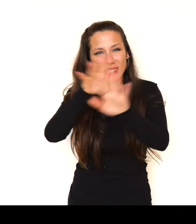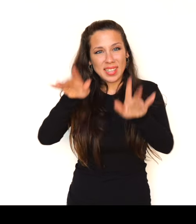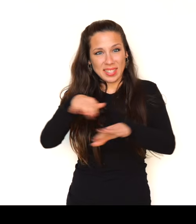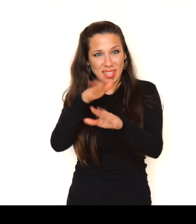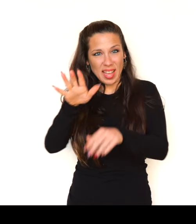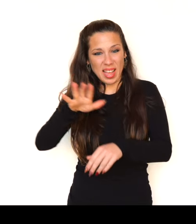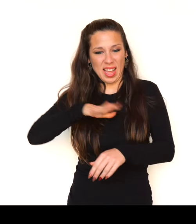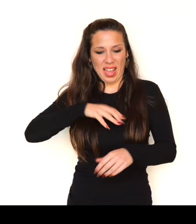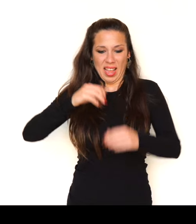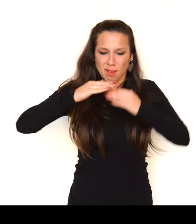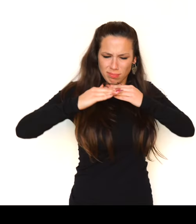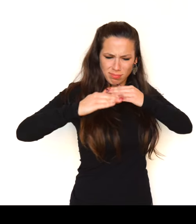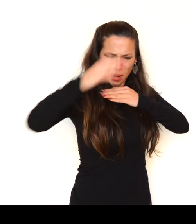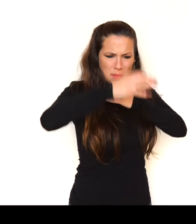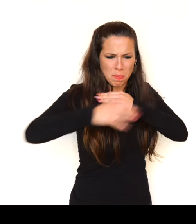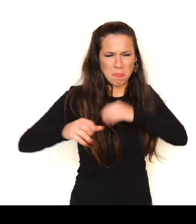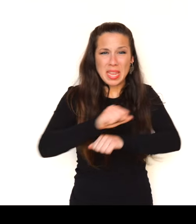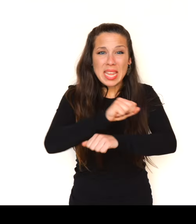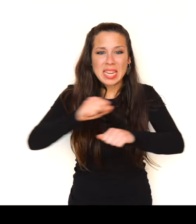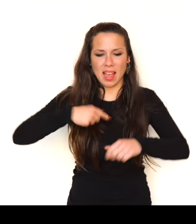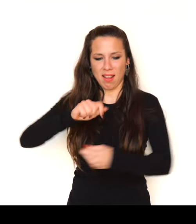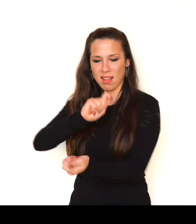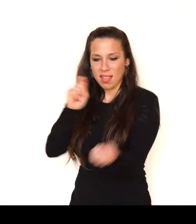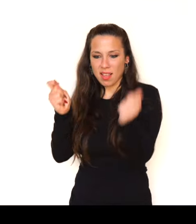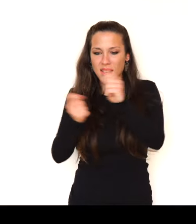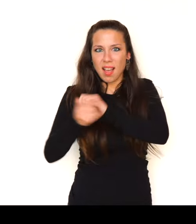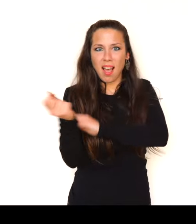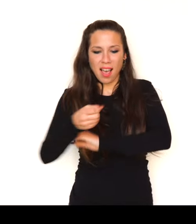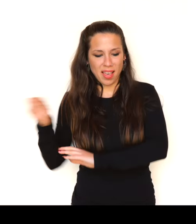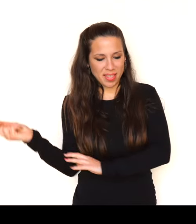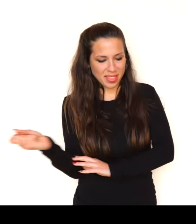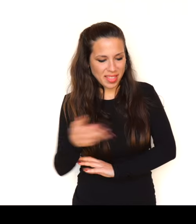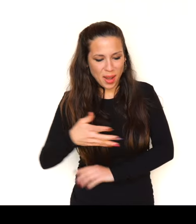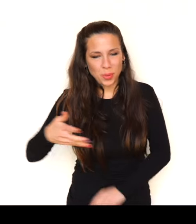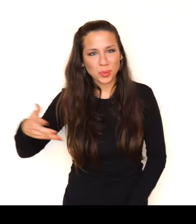I’d make dice from all landmines